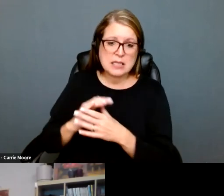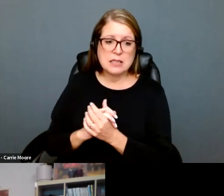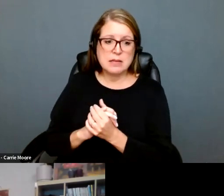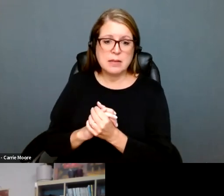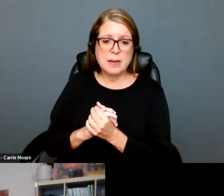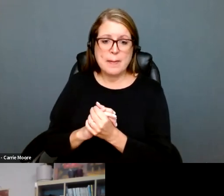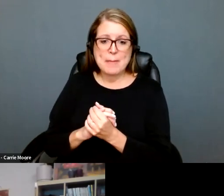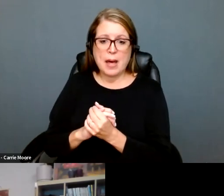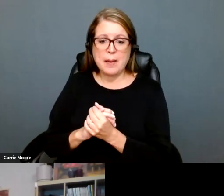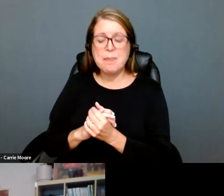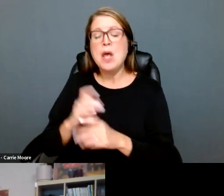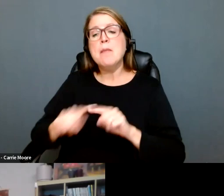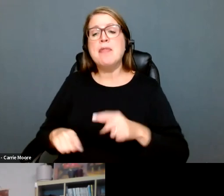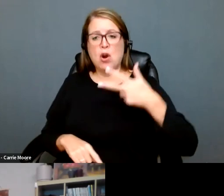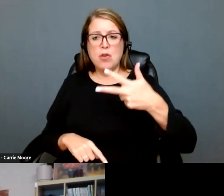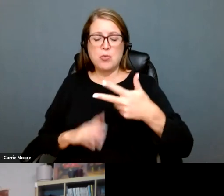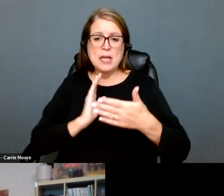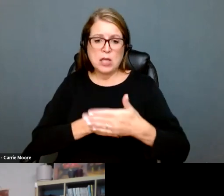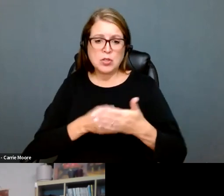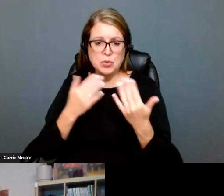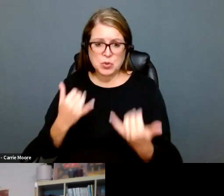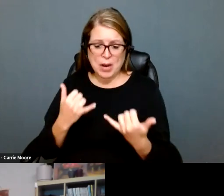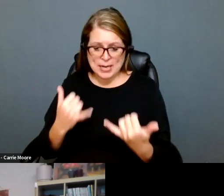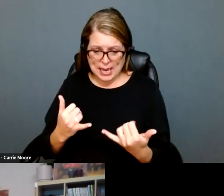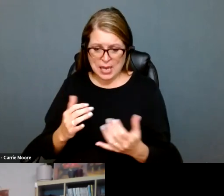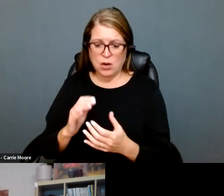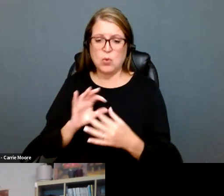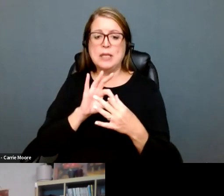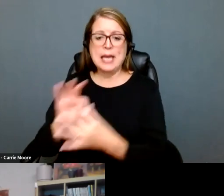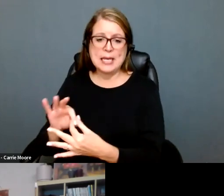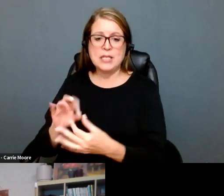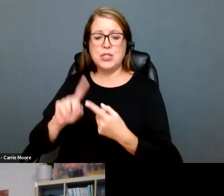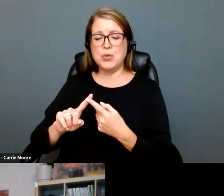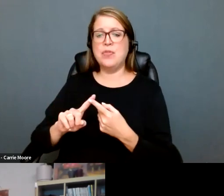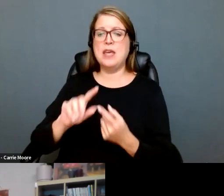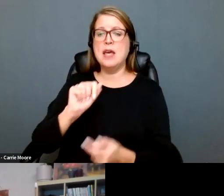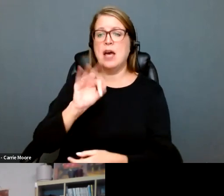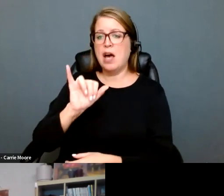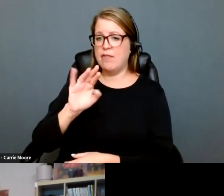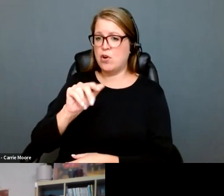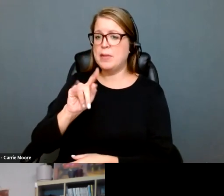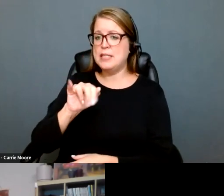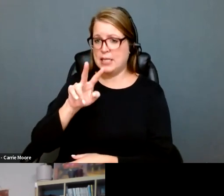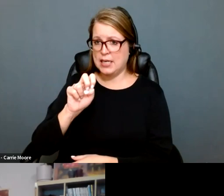win, there are three lawsuits in the Idaho Supreme Court, we're also starting to develop